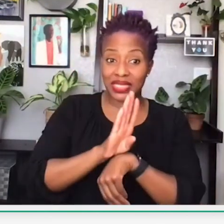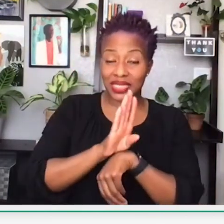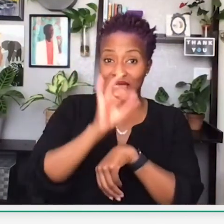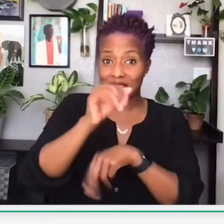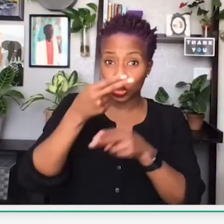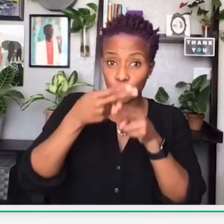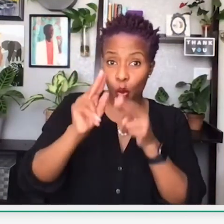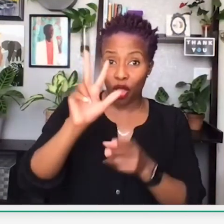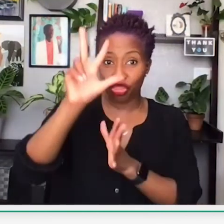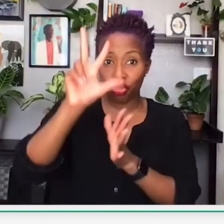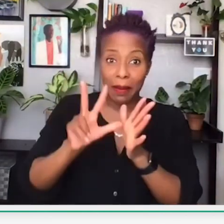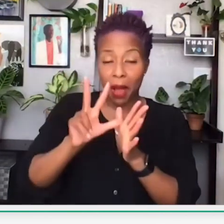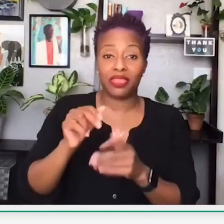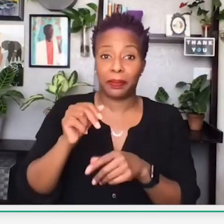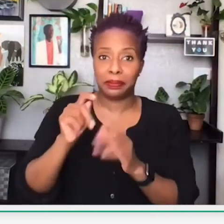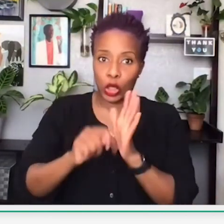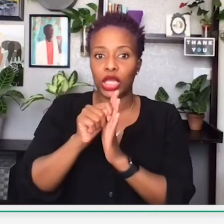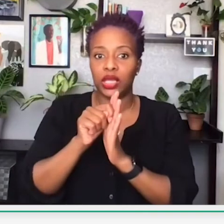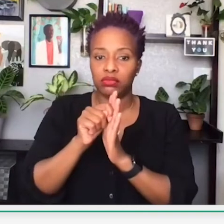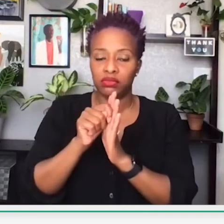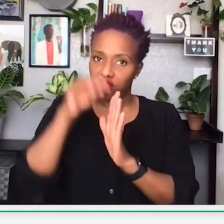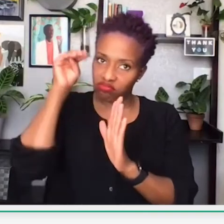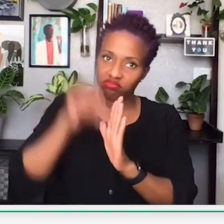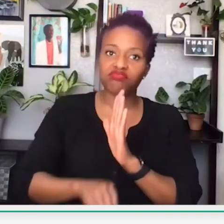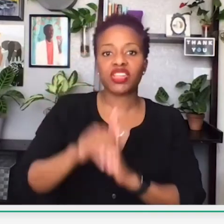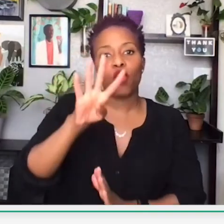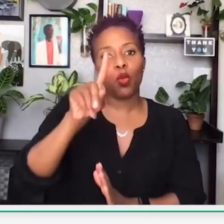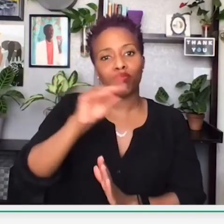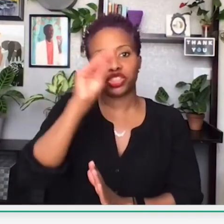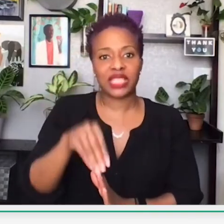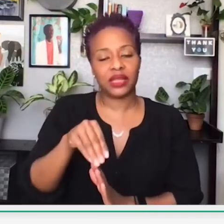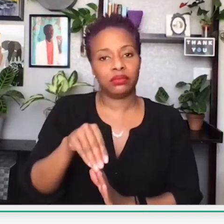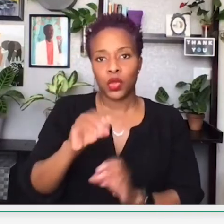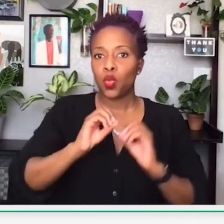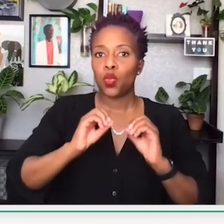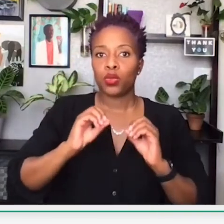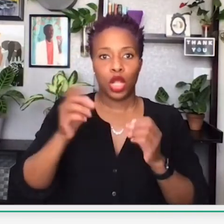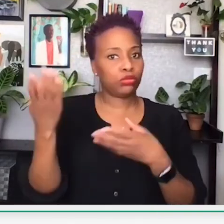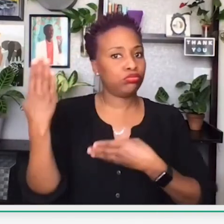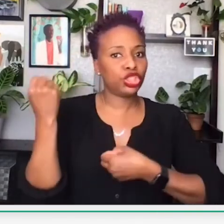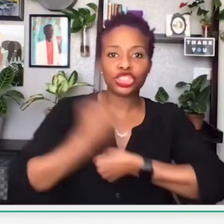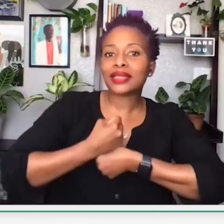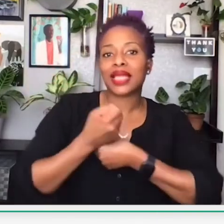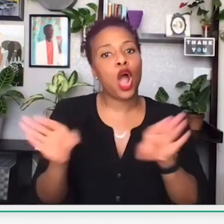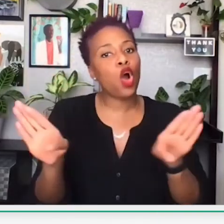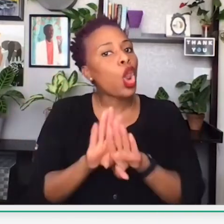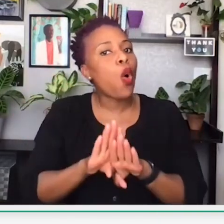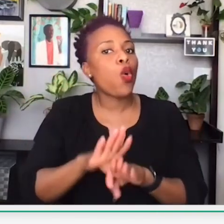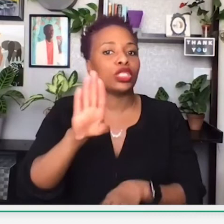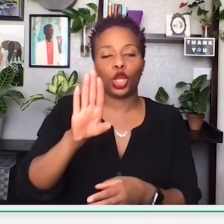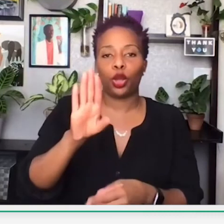black-owned businesses, in that short 3-month span, decreased by 41%.